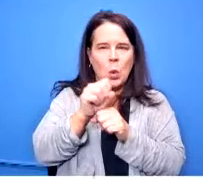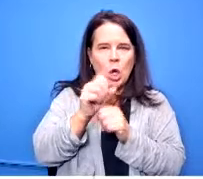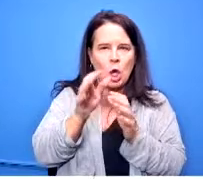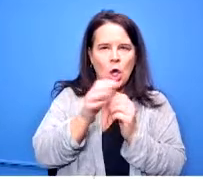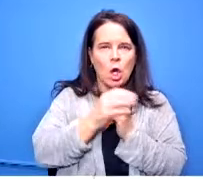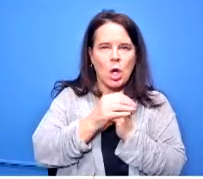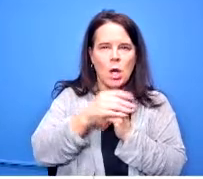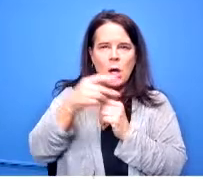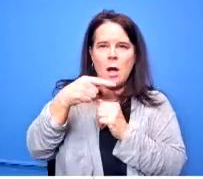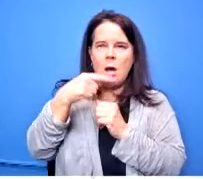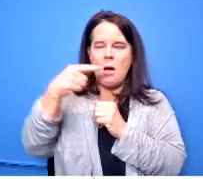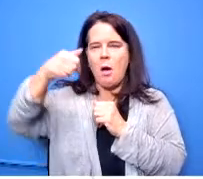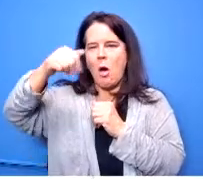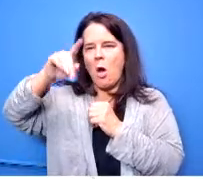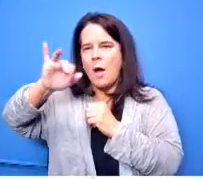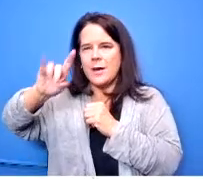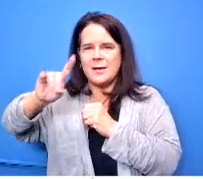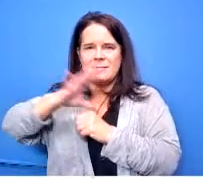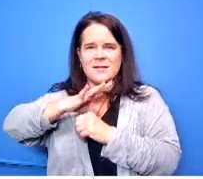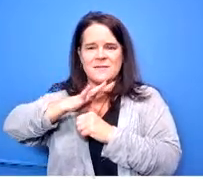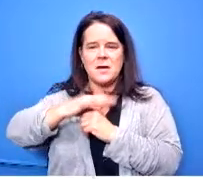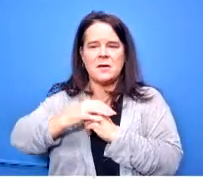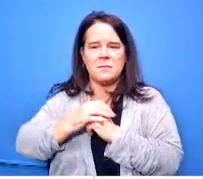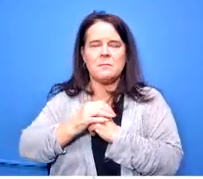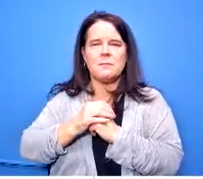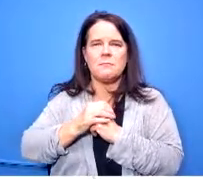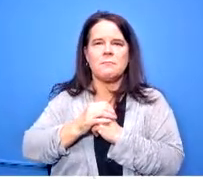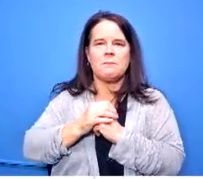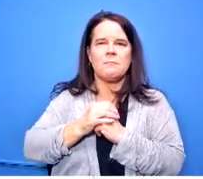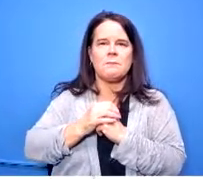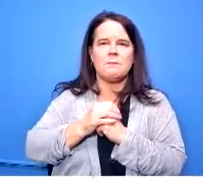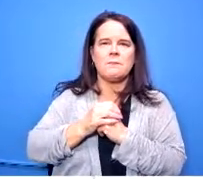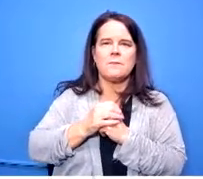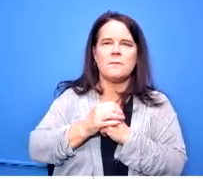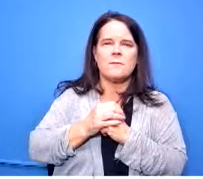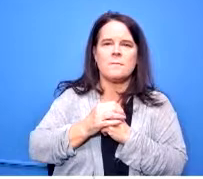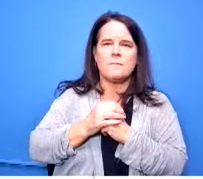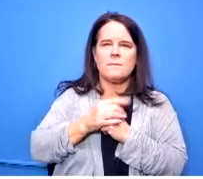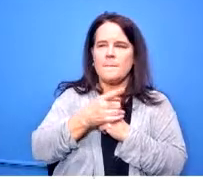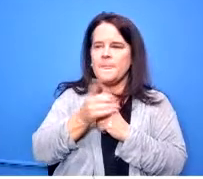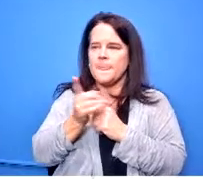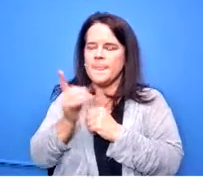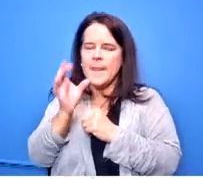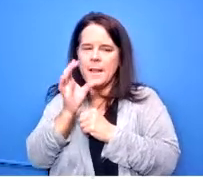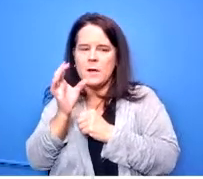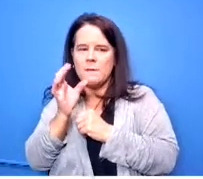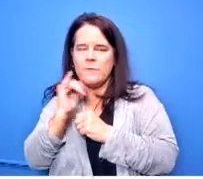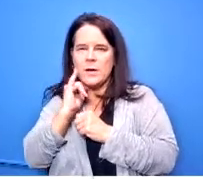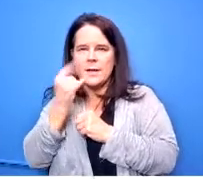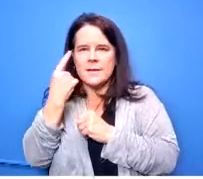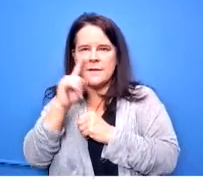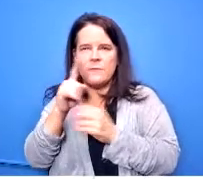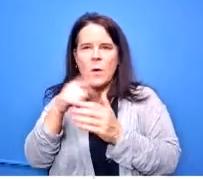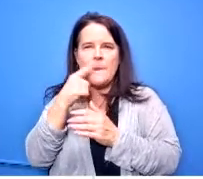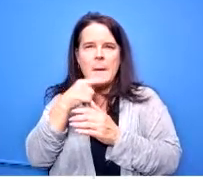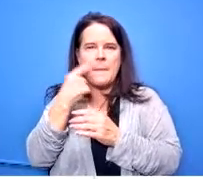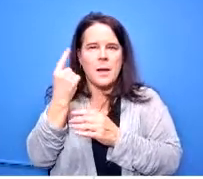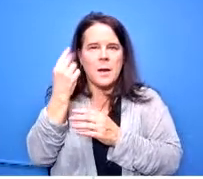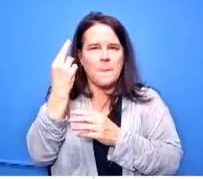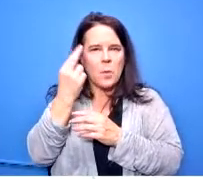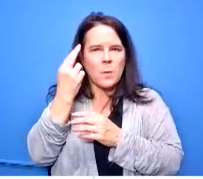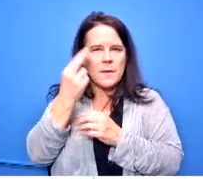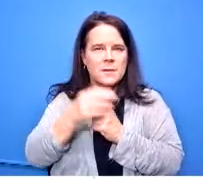okay okay all they look is for whether it's for public purpose those expenditures